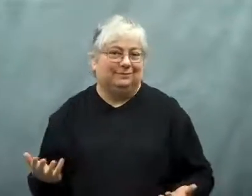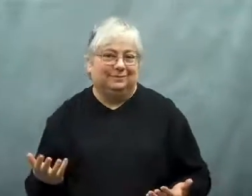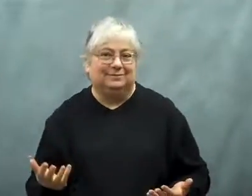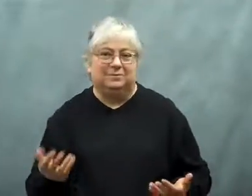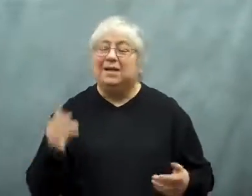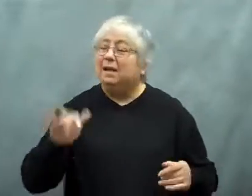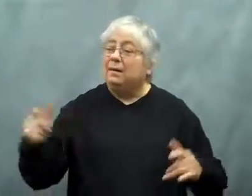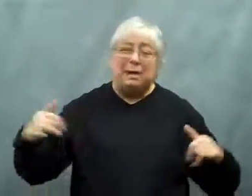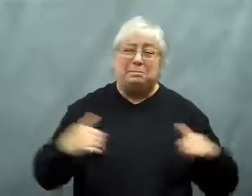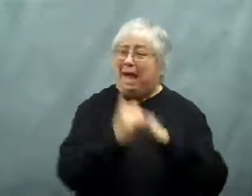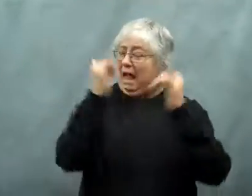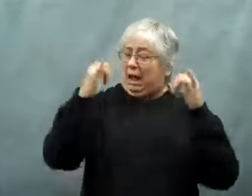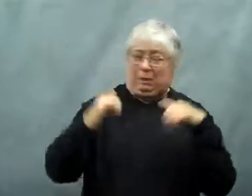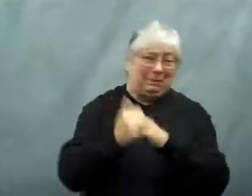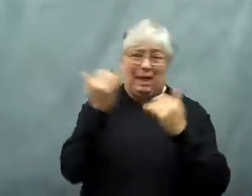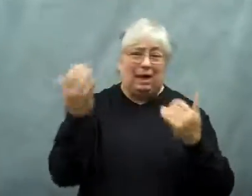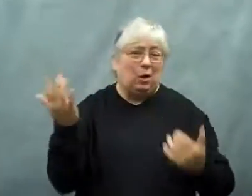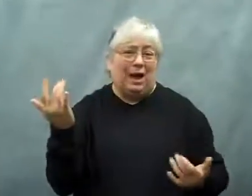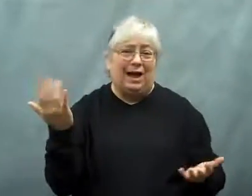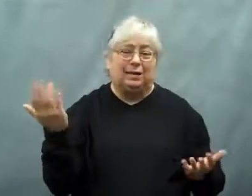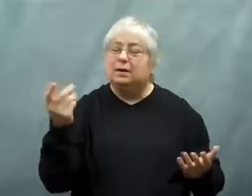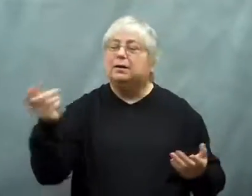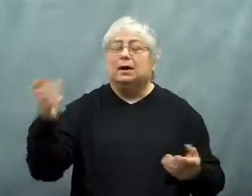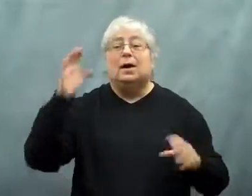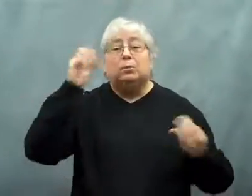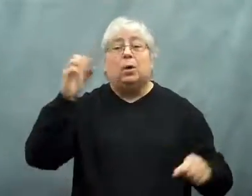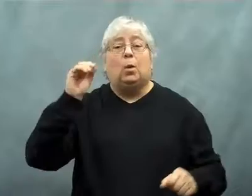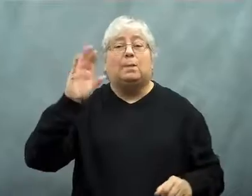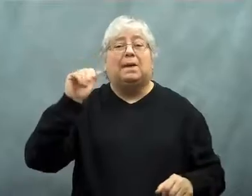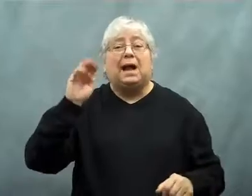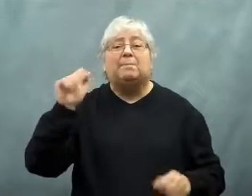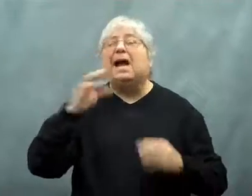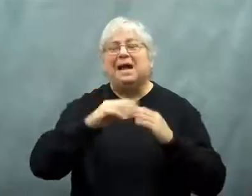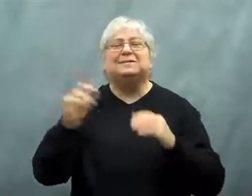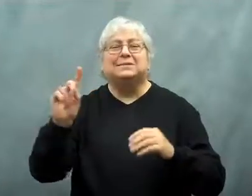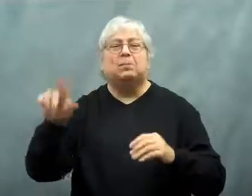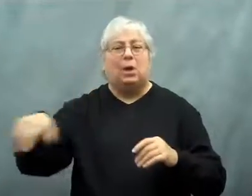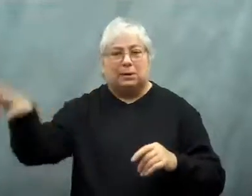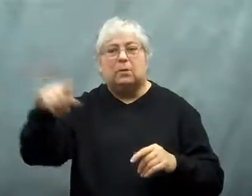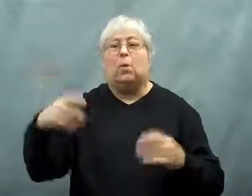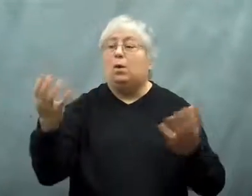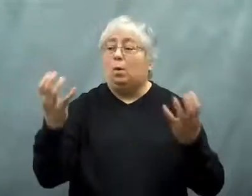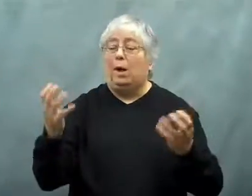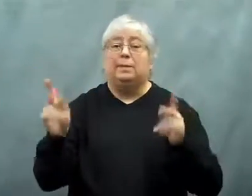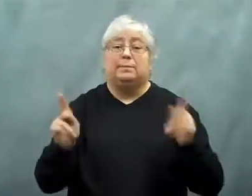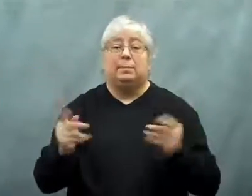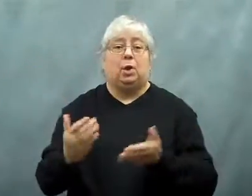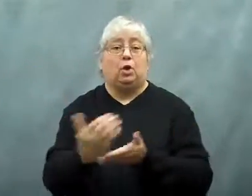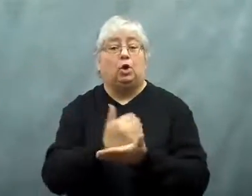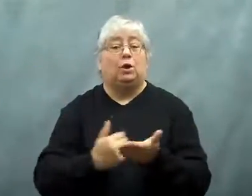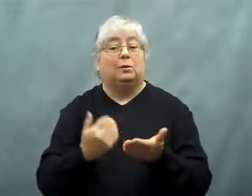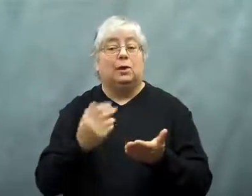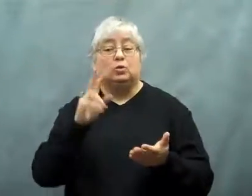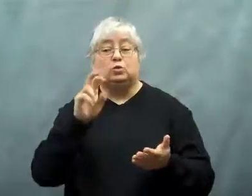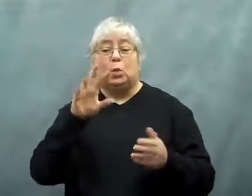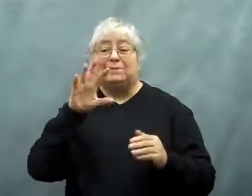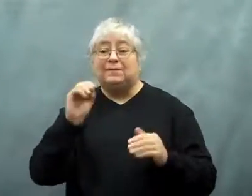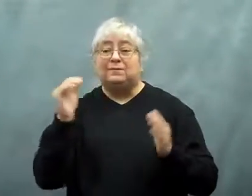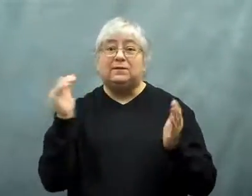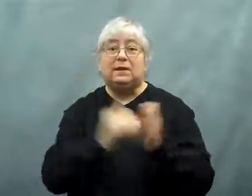Part of the battle was over President Obama and the Democrats'